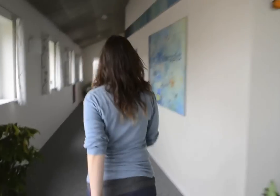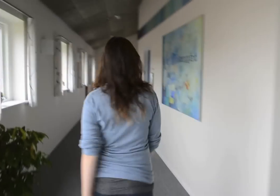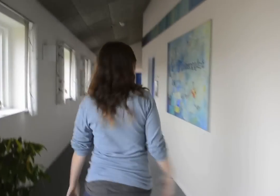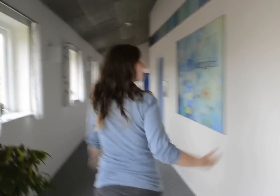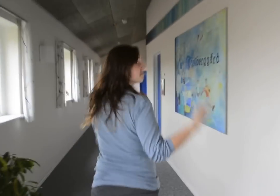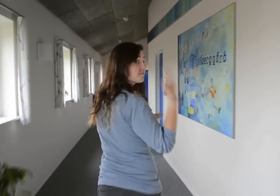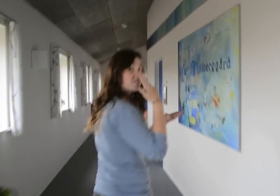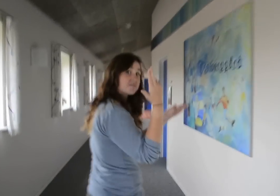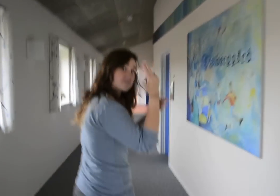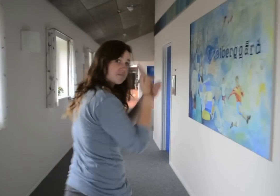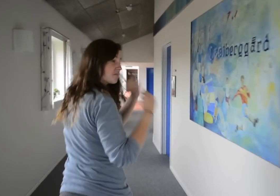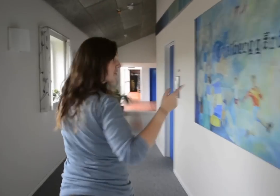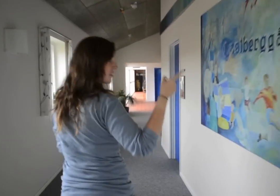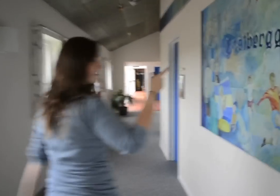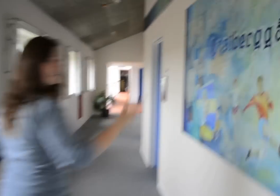Painting about Castberggaard.